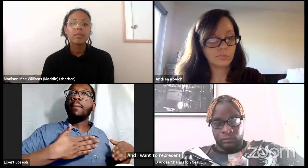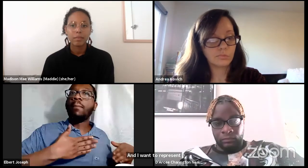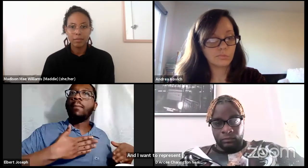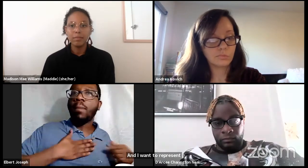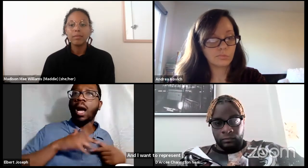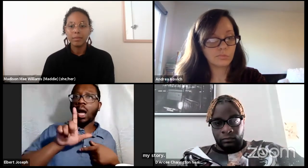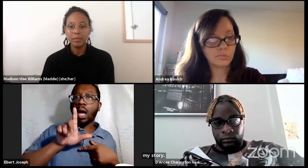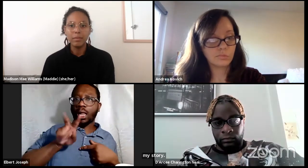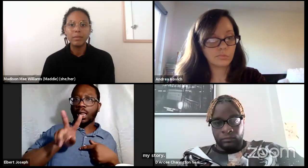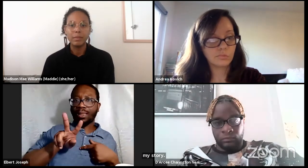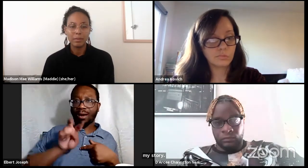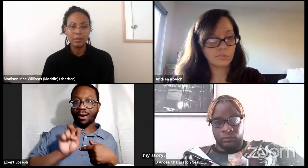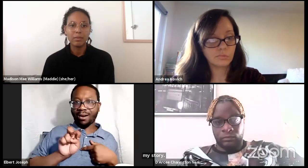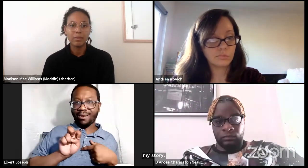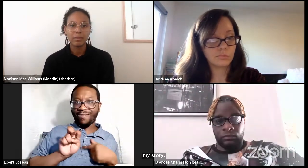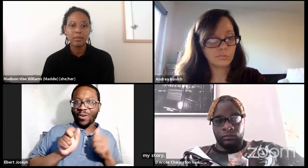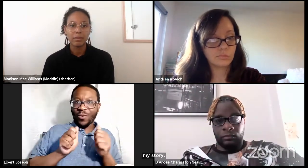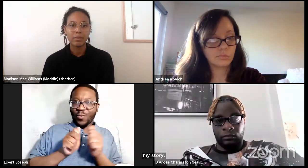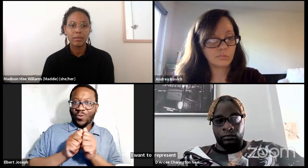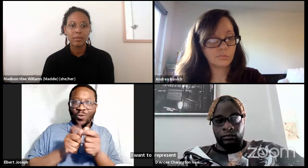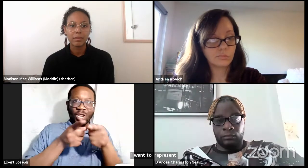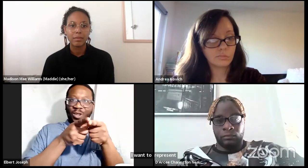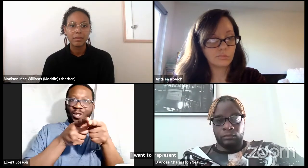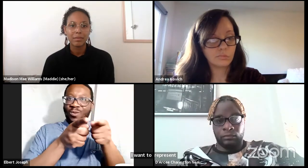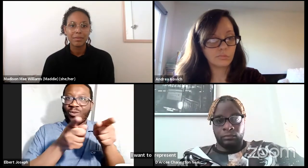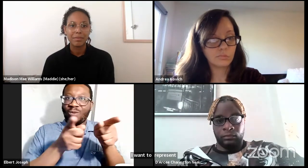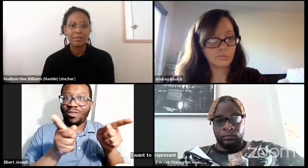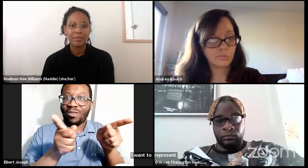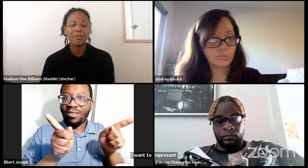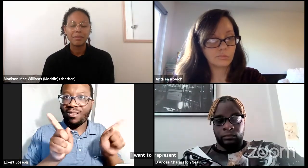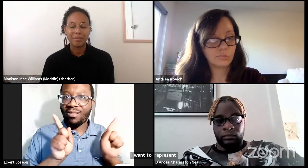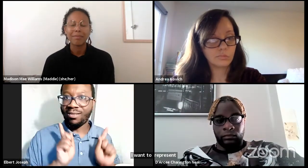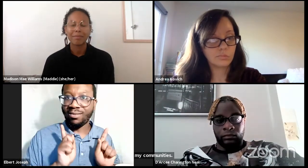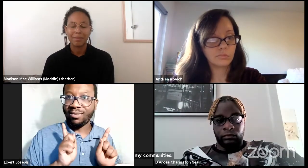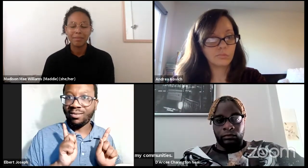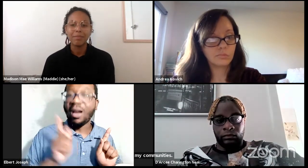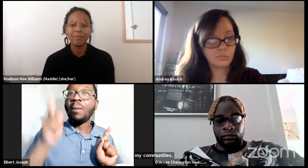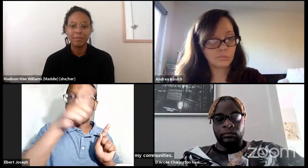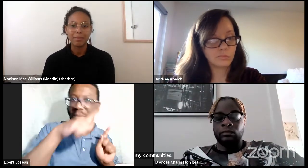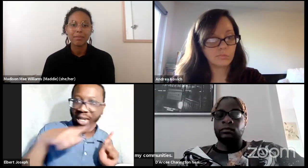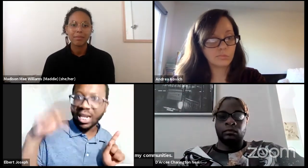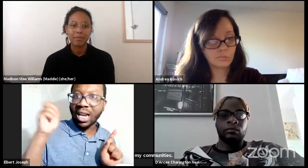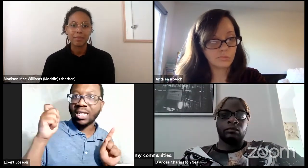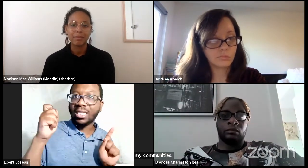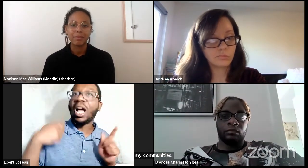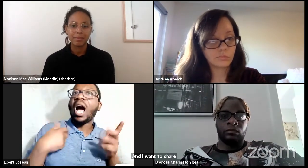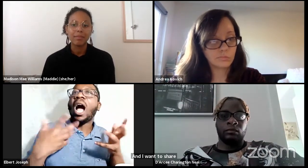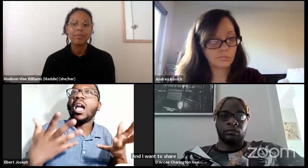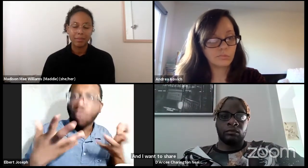And I wanna share my love as well with the audience and everyone partaking